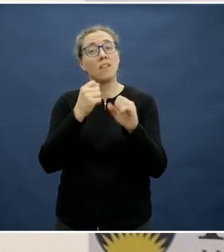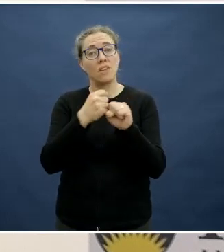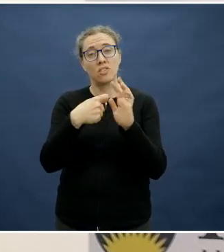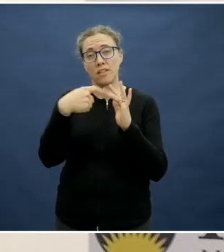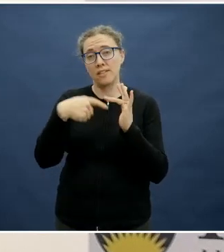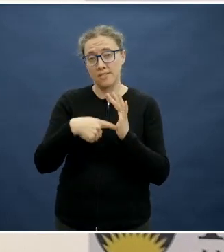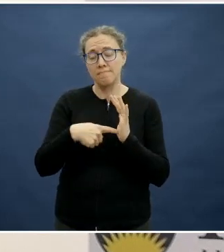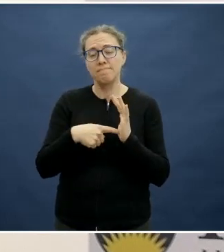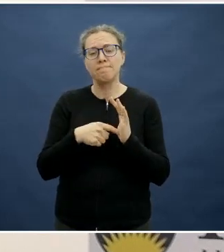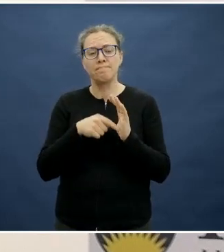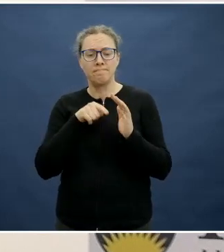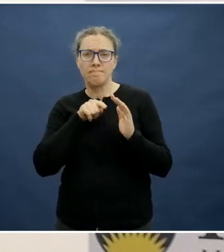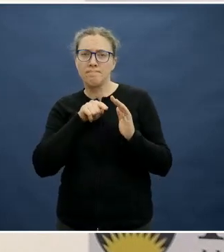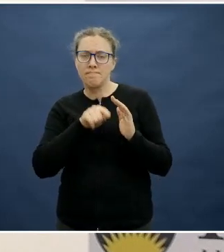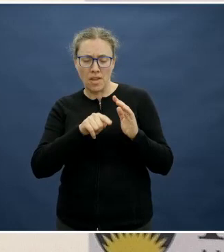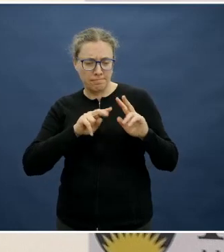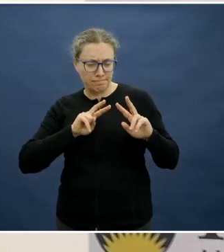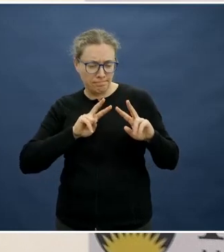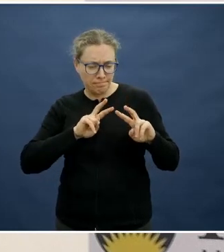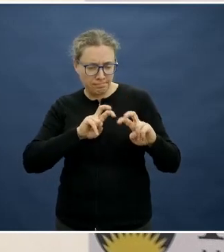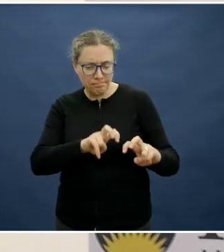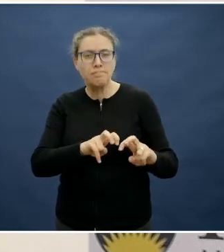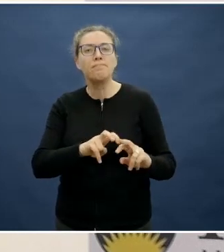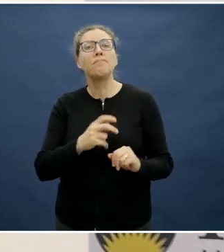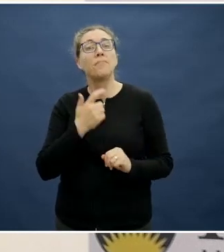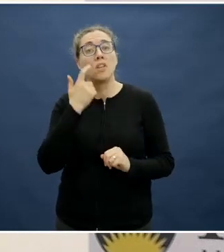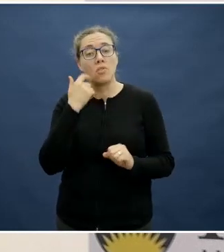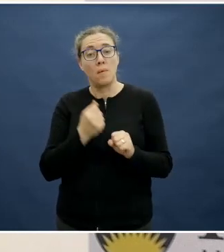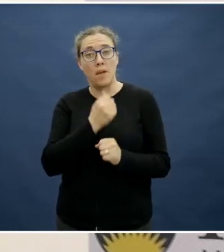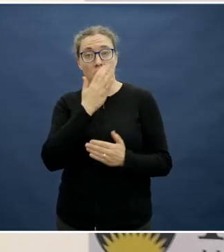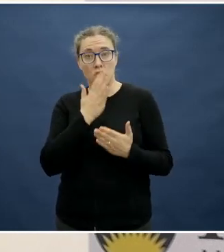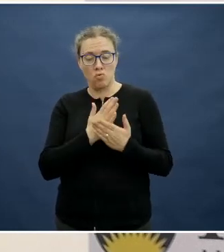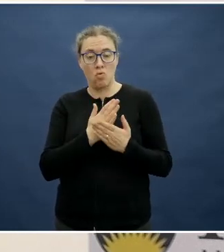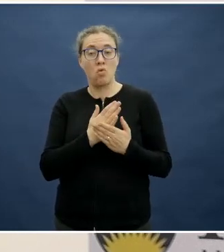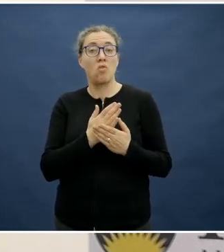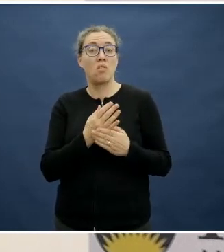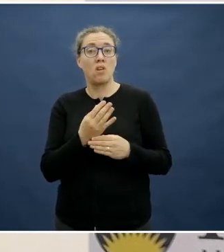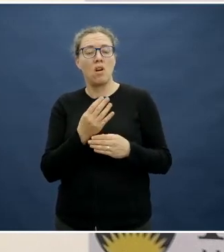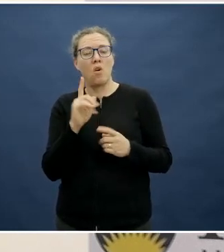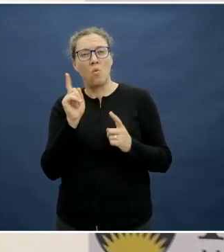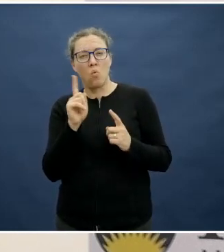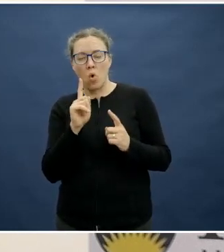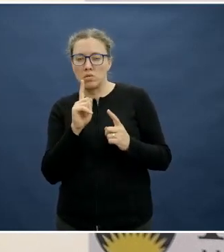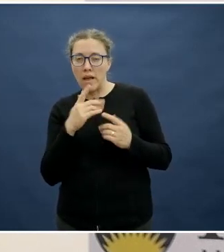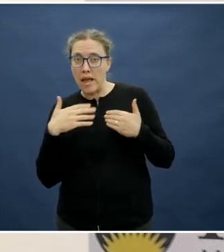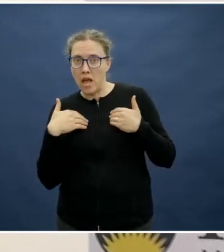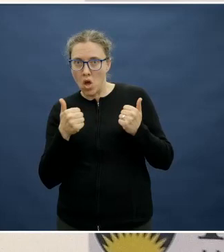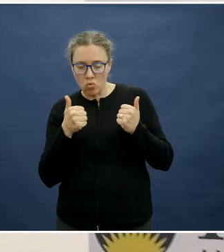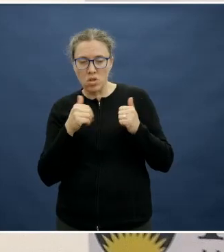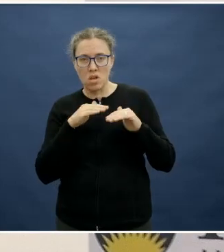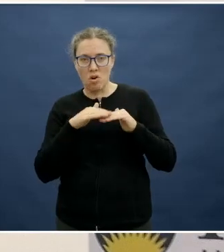a look at putting the nutrition behind the scenes, so coming up with a menu that meets